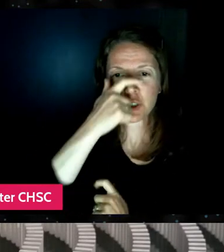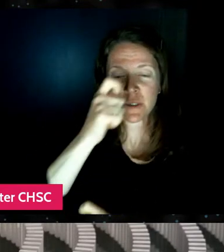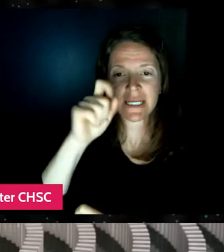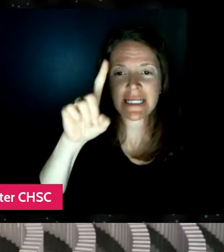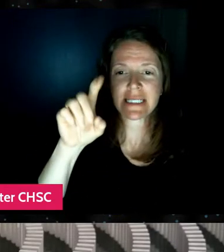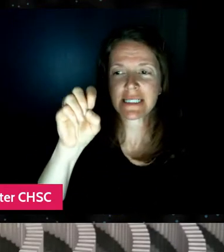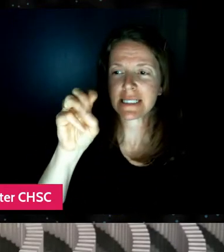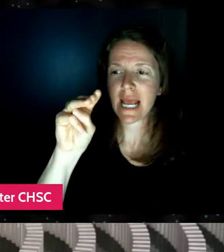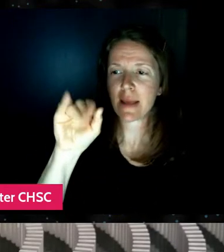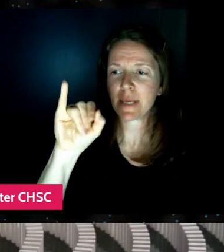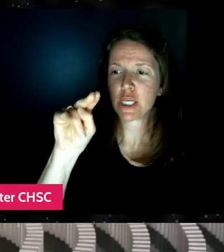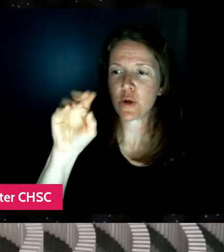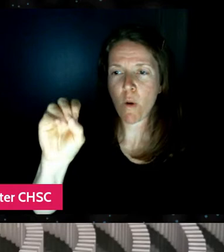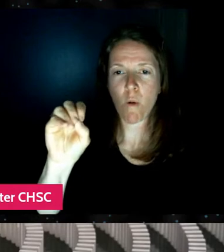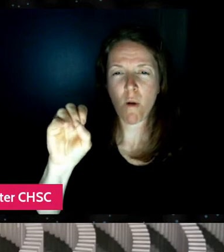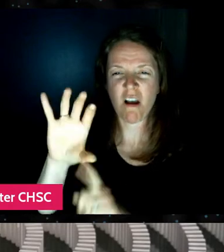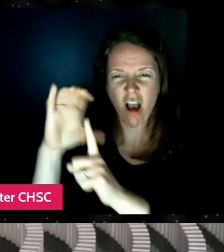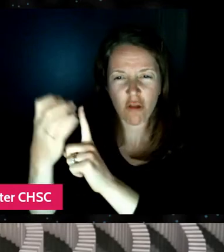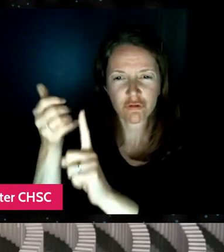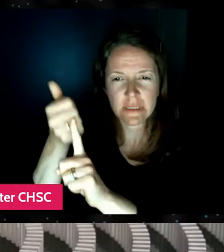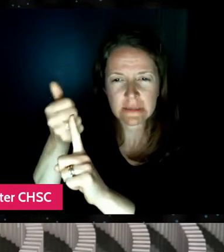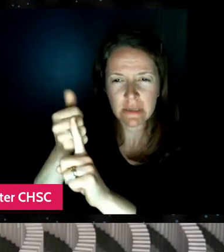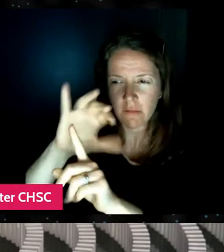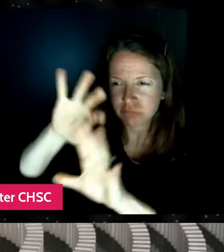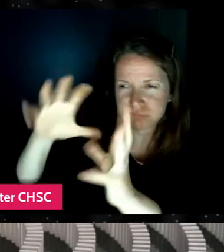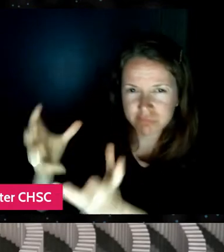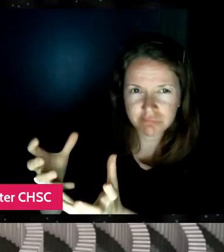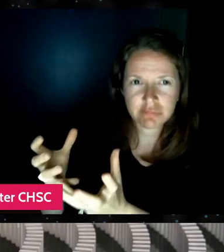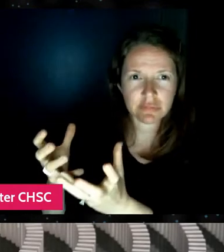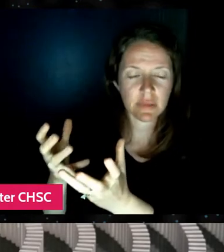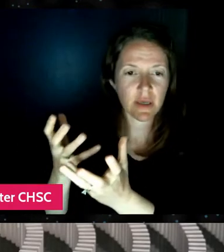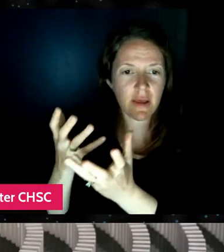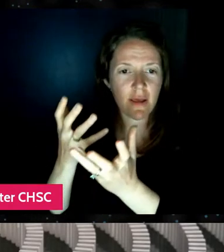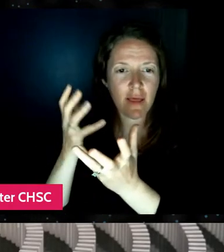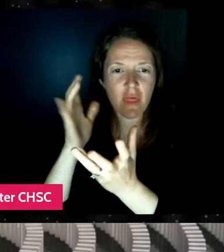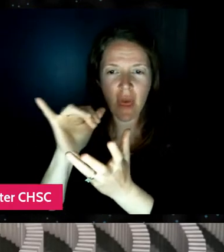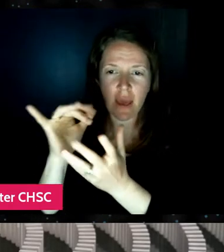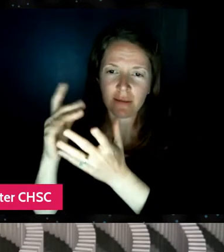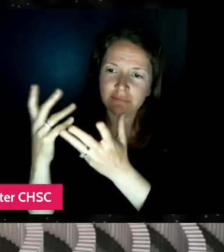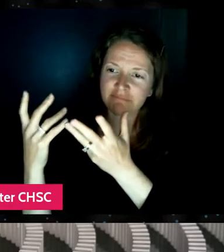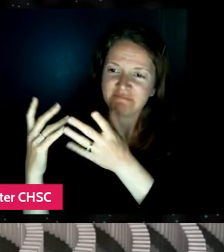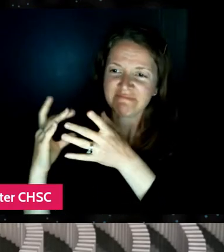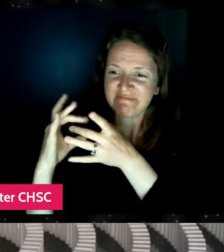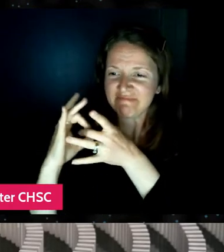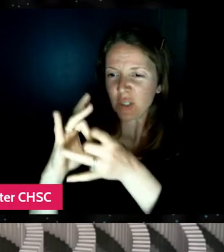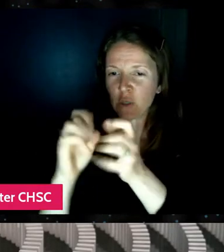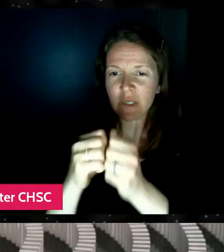I was interested in what this says about sort of, you know, Gen Z creators